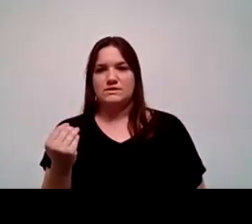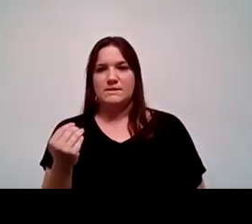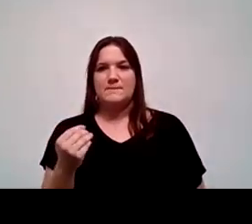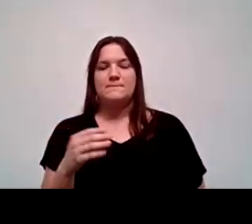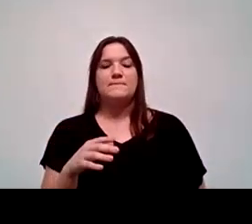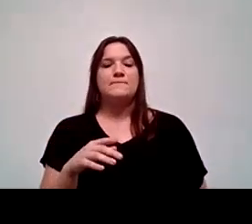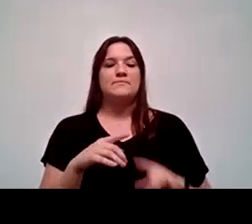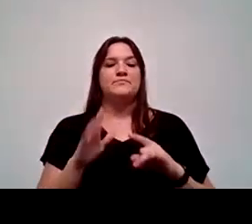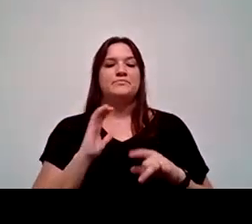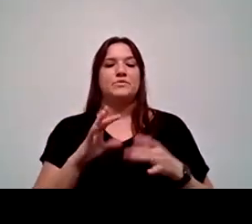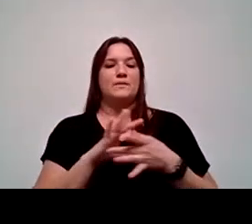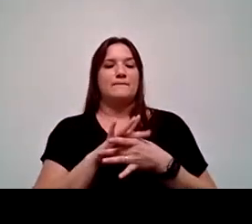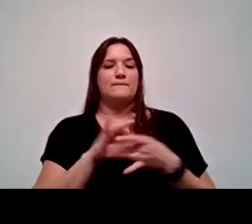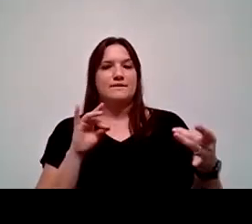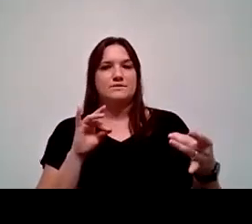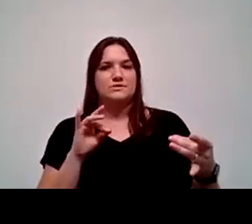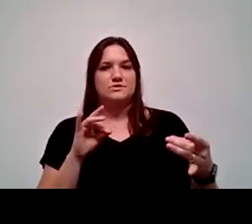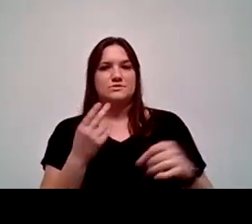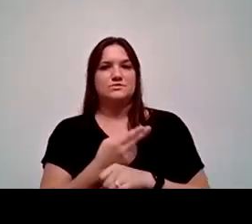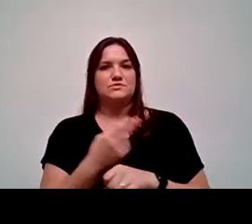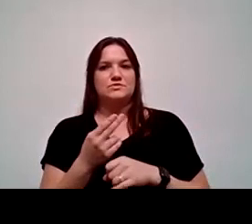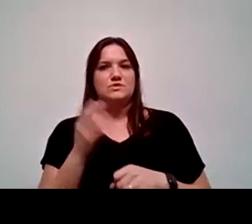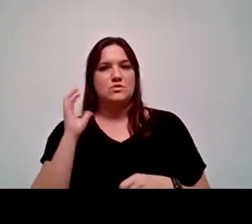But our messaging using the radio stations TV